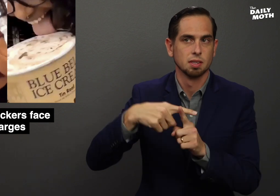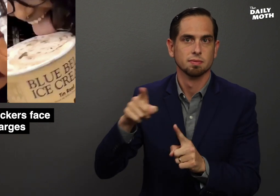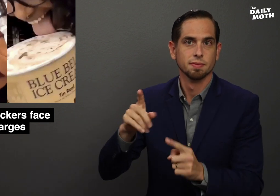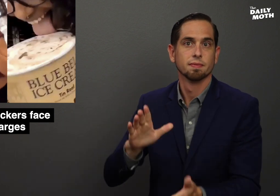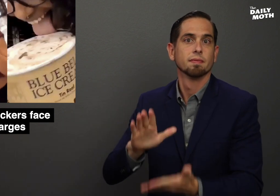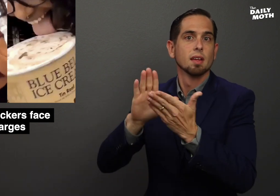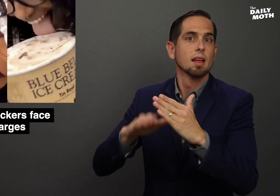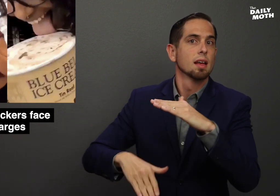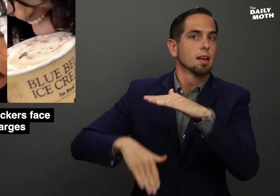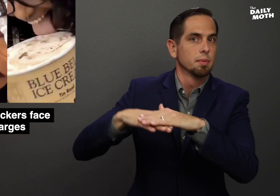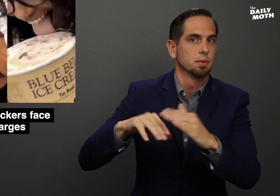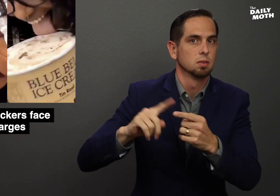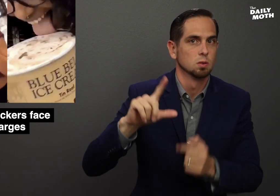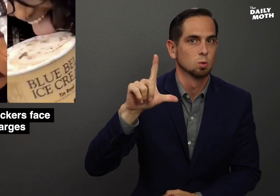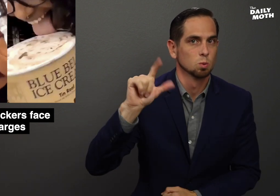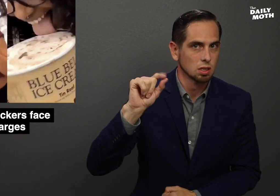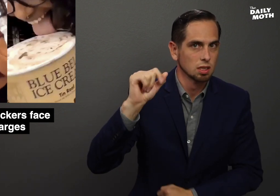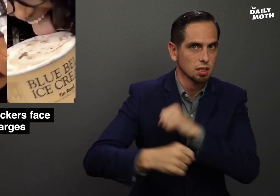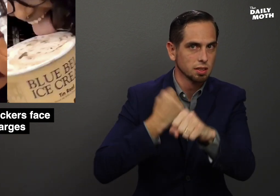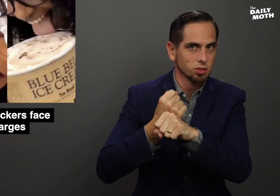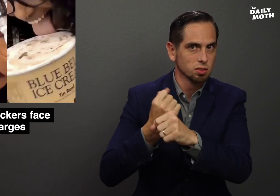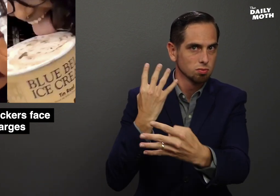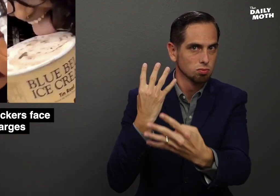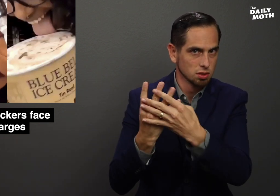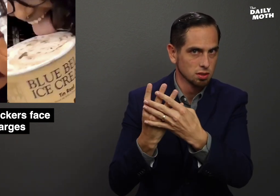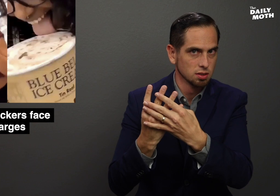faced up to 20 years in prison.